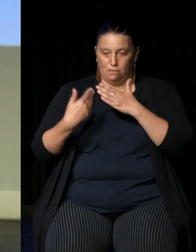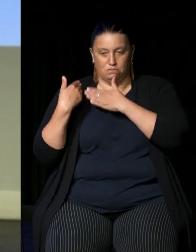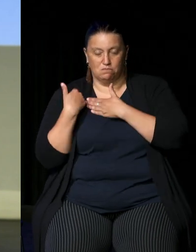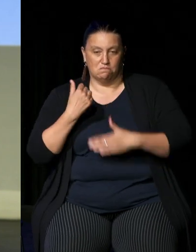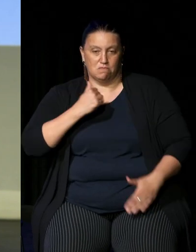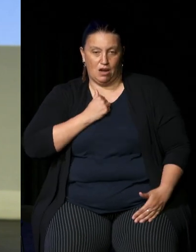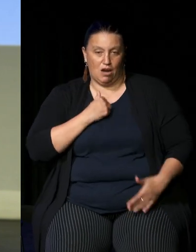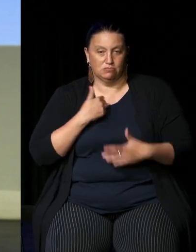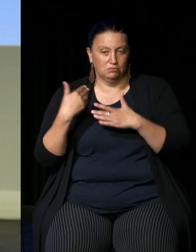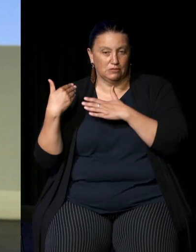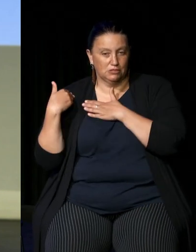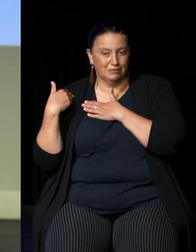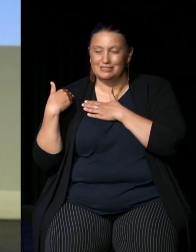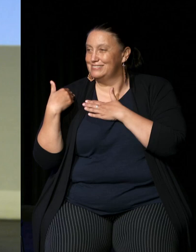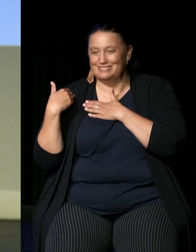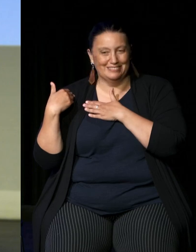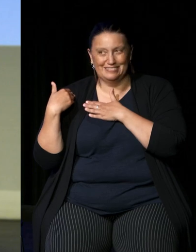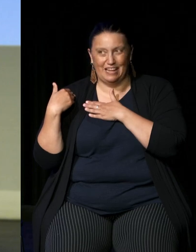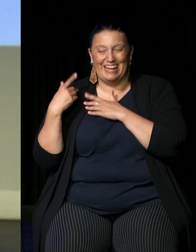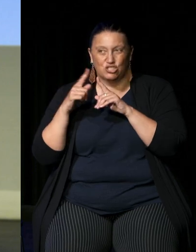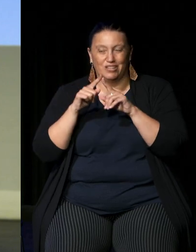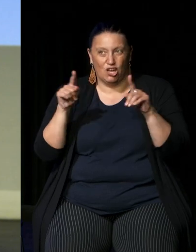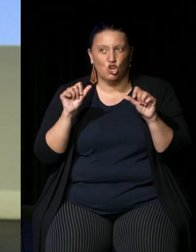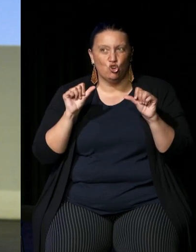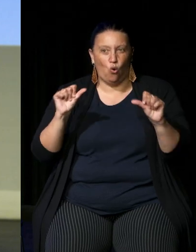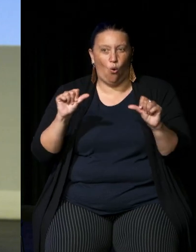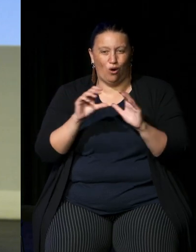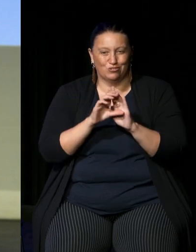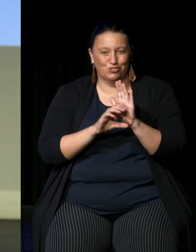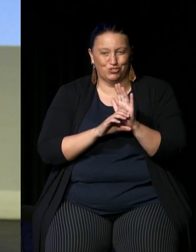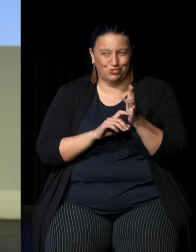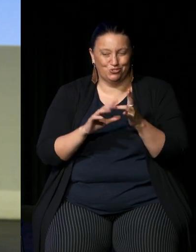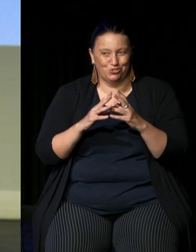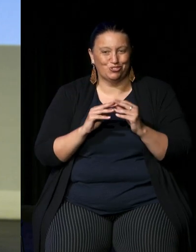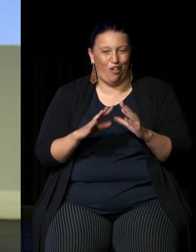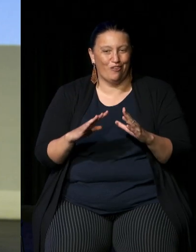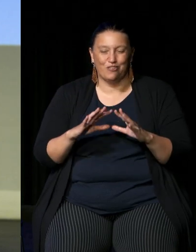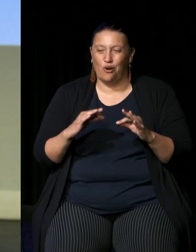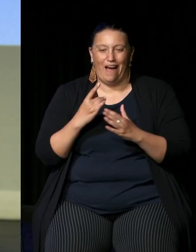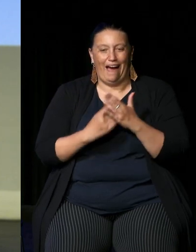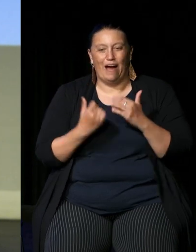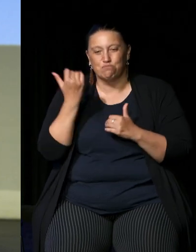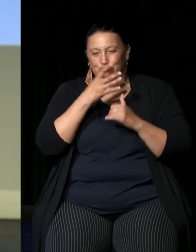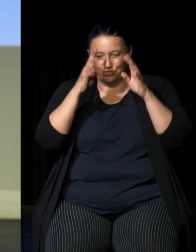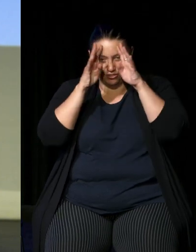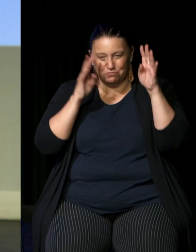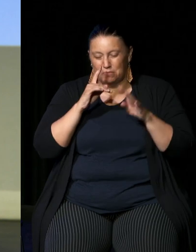it is after all Australia's Constitution to solve not ours alone so we have a board that represents